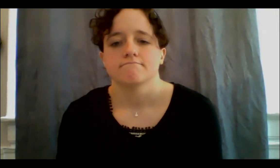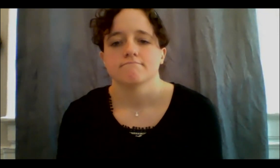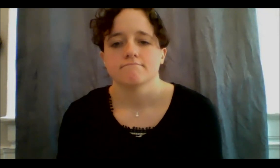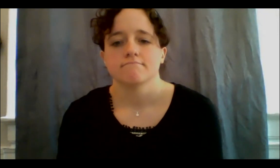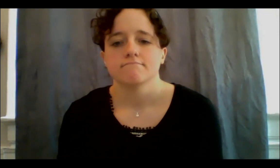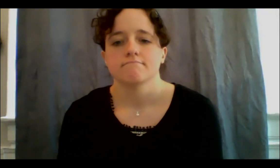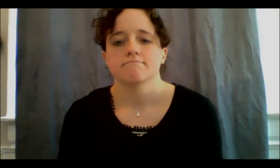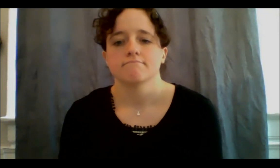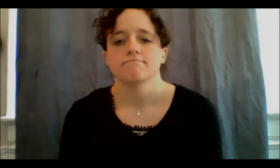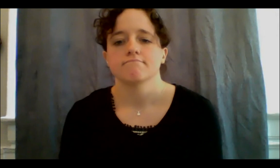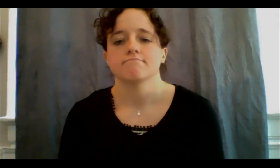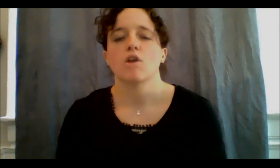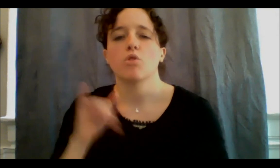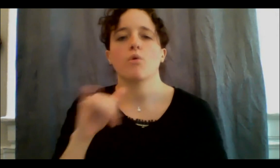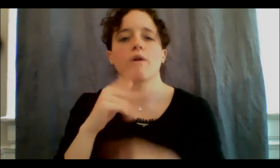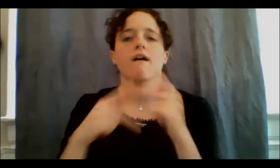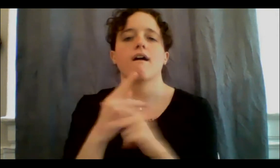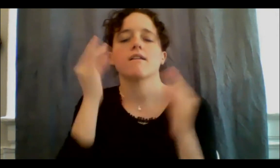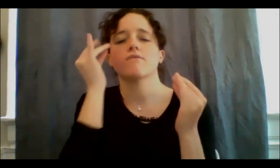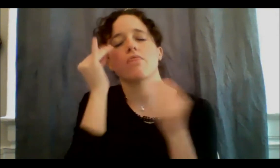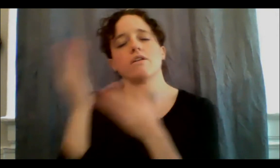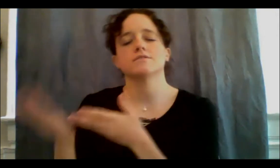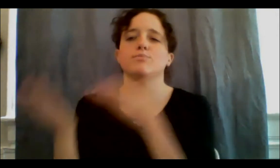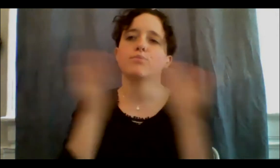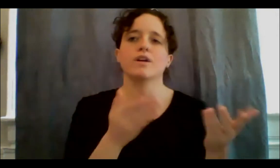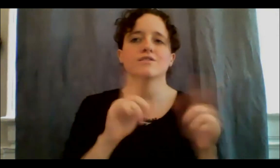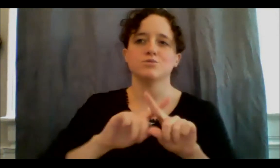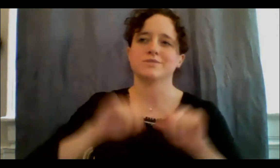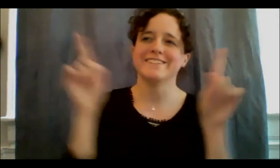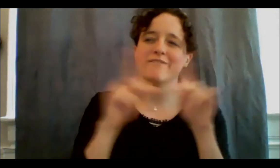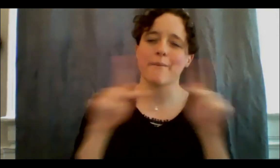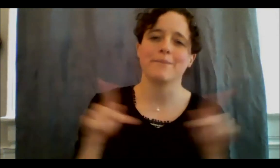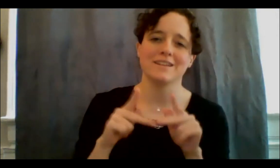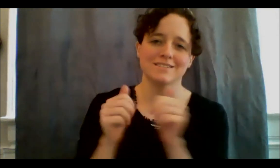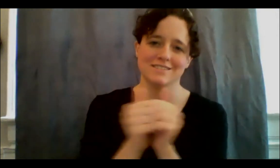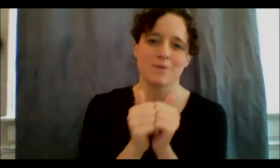within ourselves. And again, in very much gratitude with each one of you.